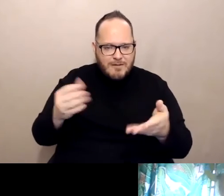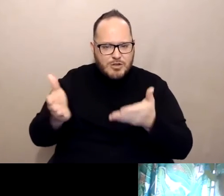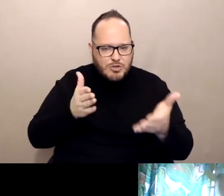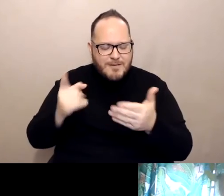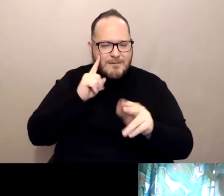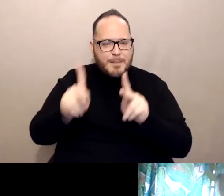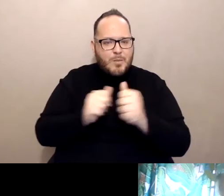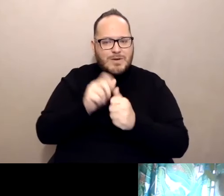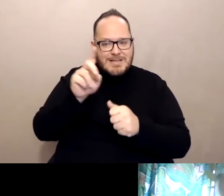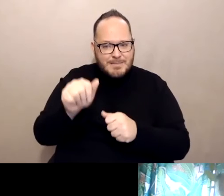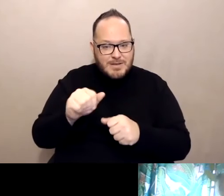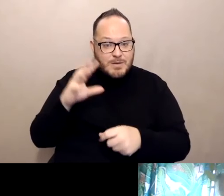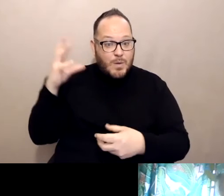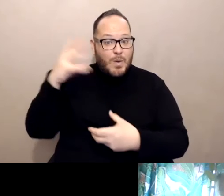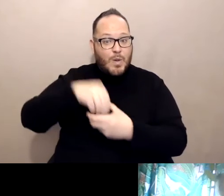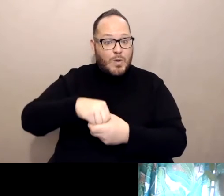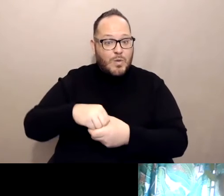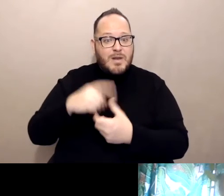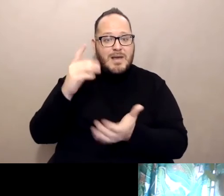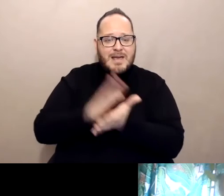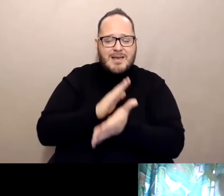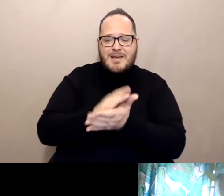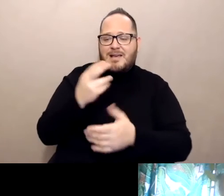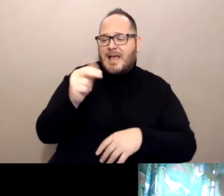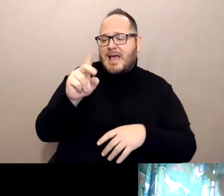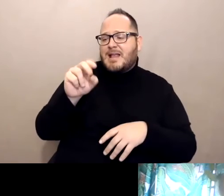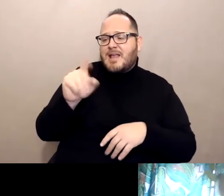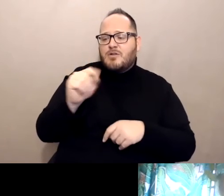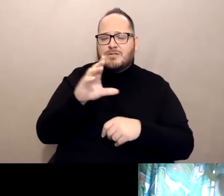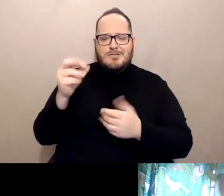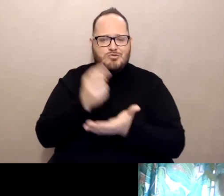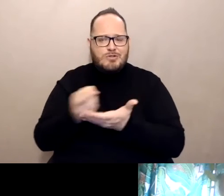including handouts and resources on how to avoid COVID scams